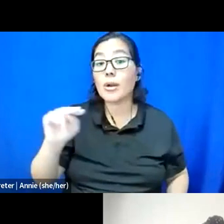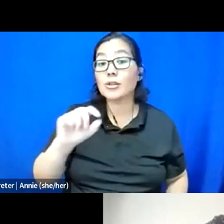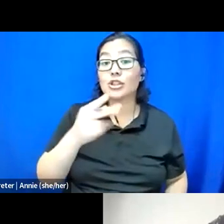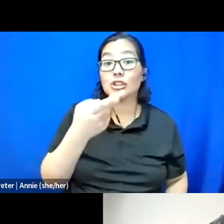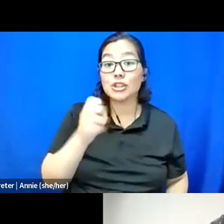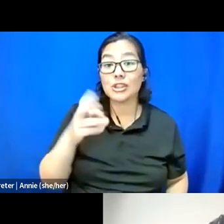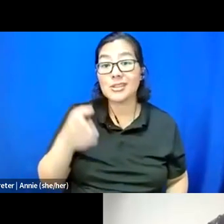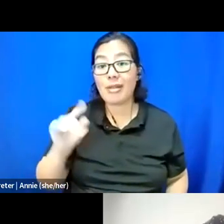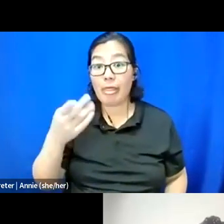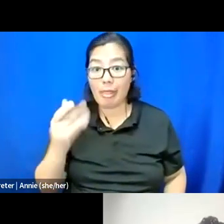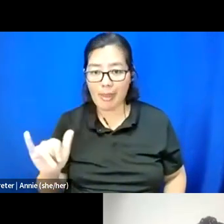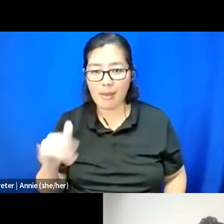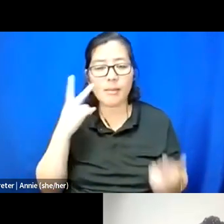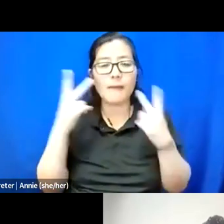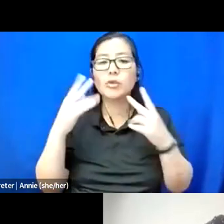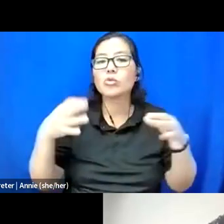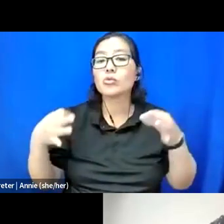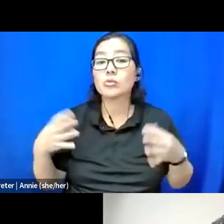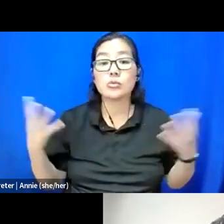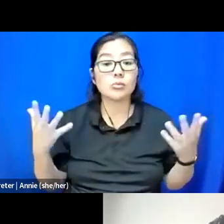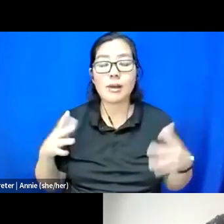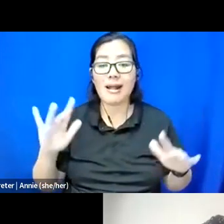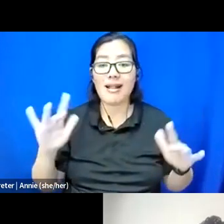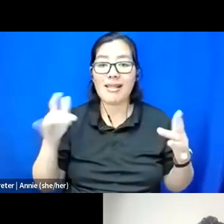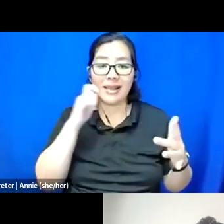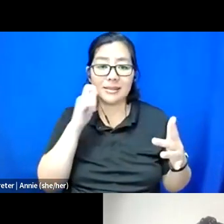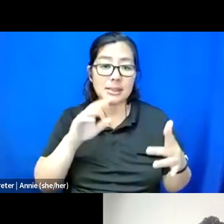My visual description is I'm a light-skinned, mixed woman,